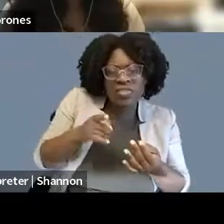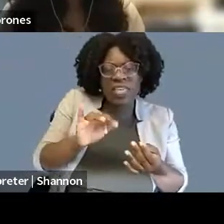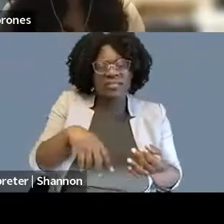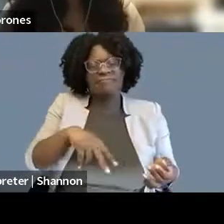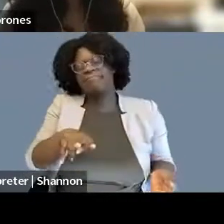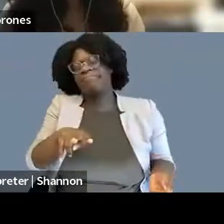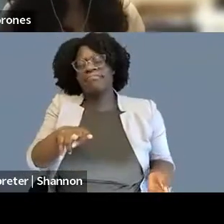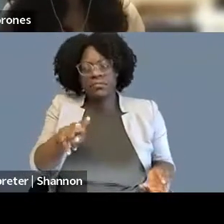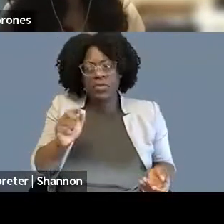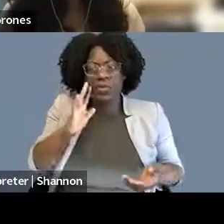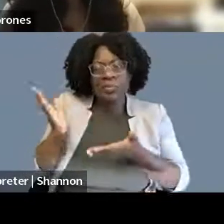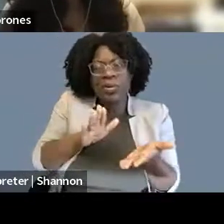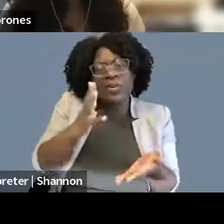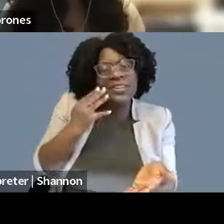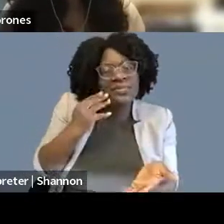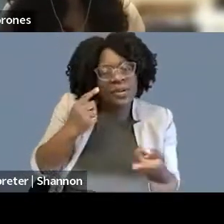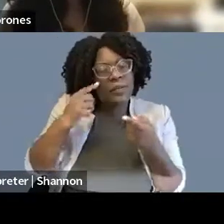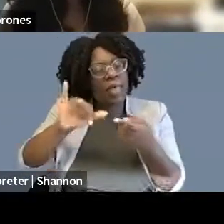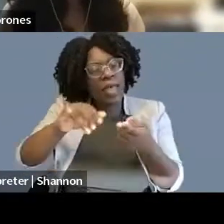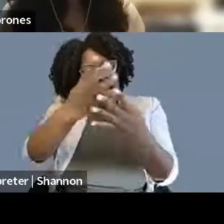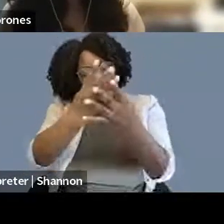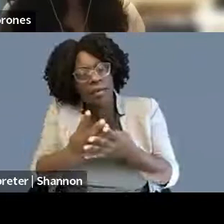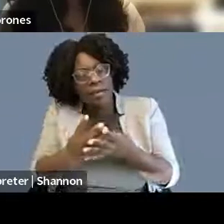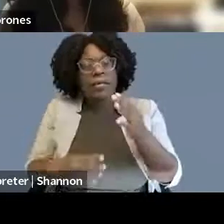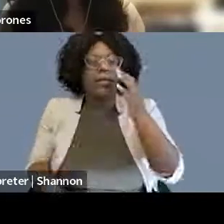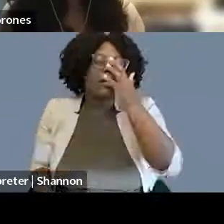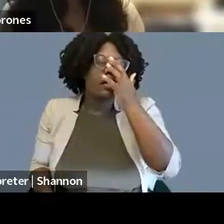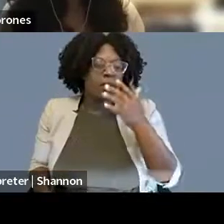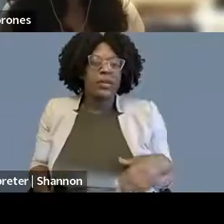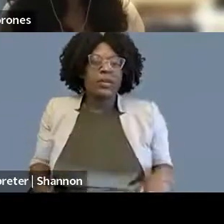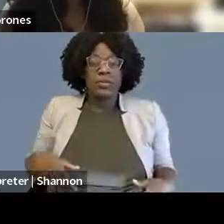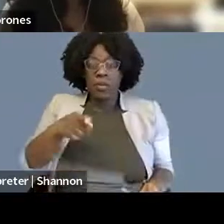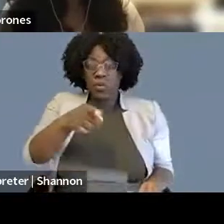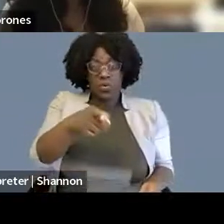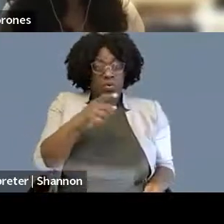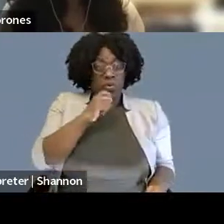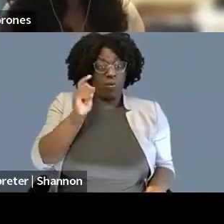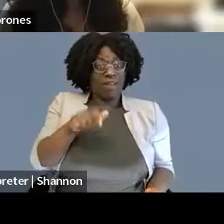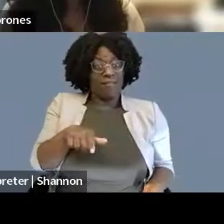that I've only kind of in the last couple of years really come around to, is that you don't have to practice First Amendment law explicitly to have a First Amendment career.